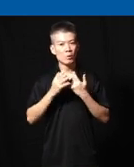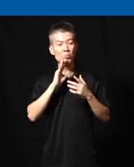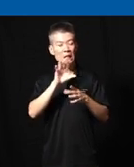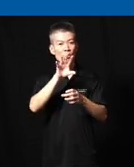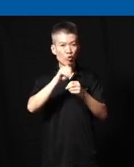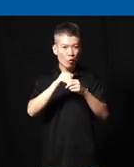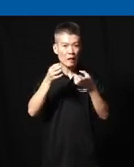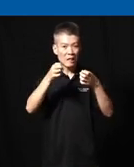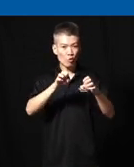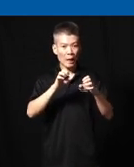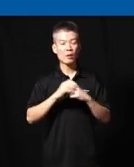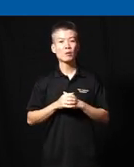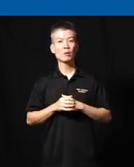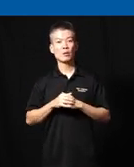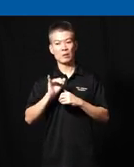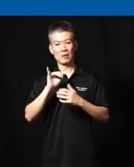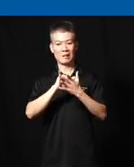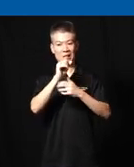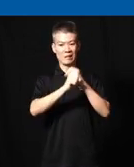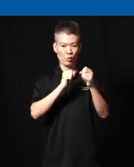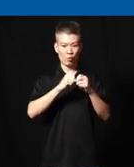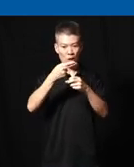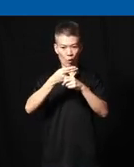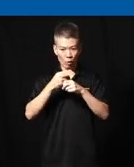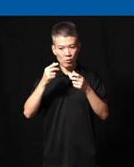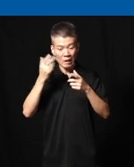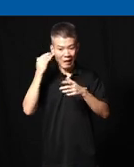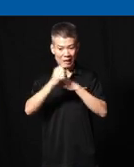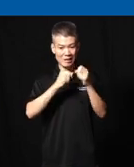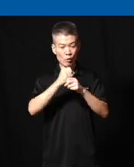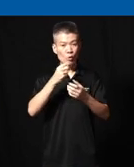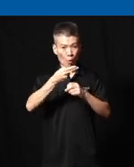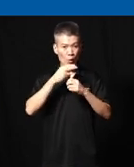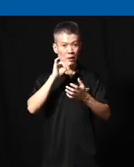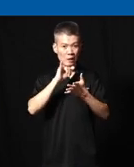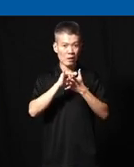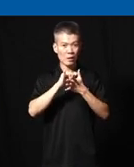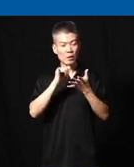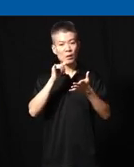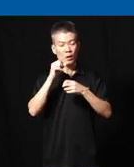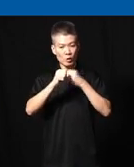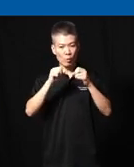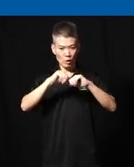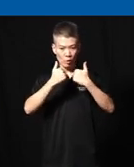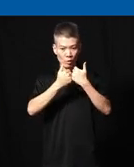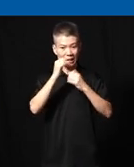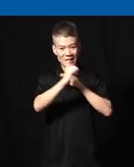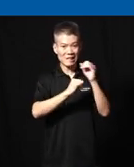involved in event that uh this year we host last year we host the squad Association International